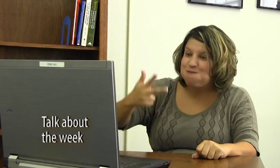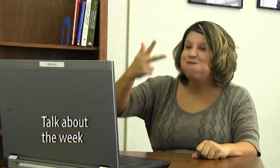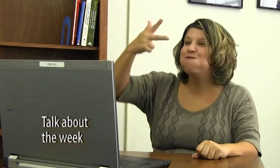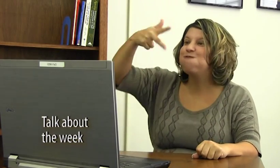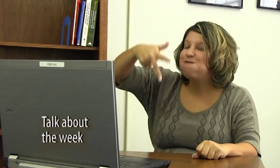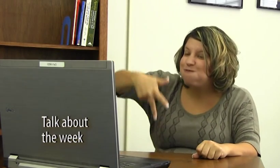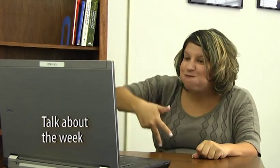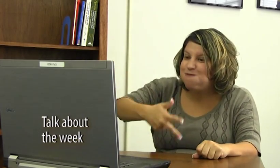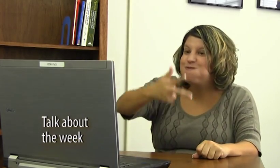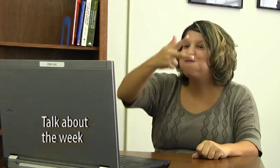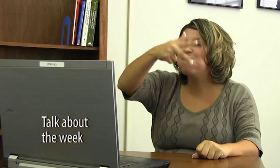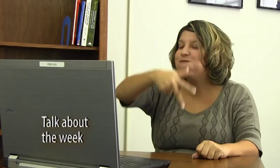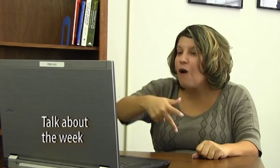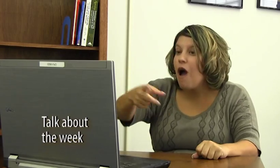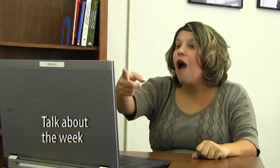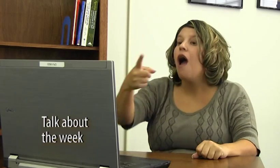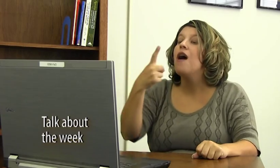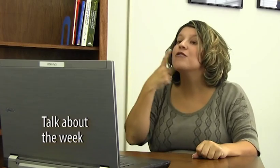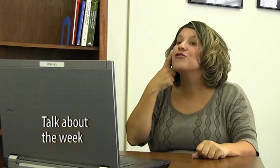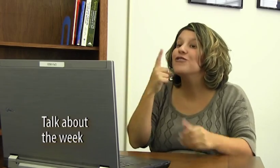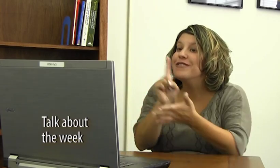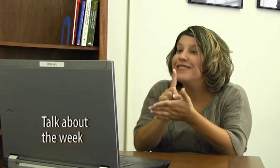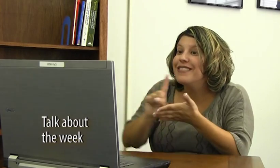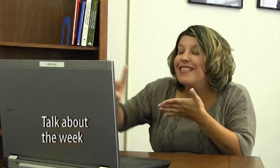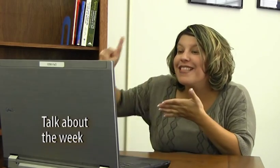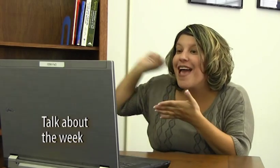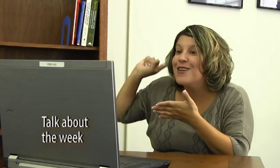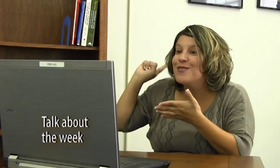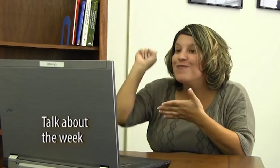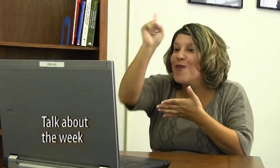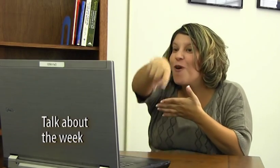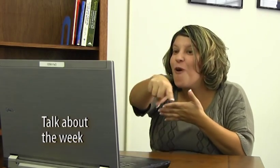Oh, does the car do this?